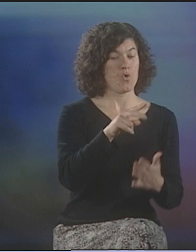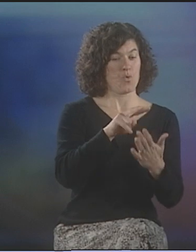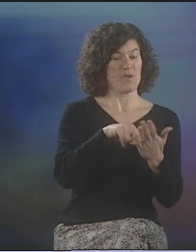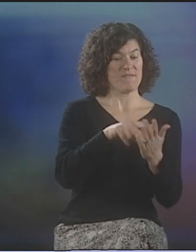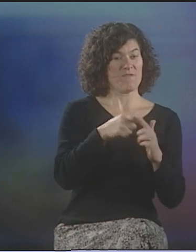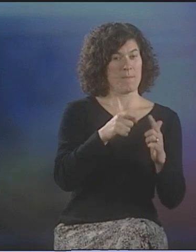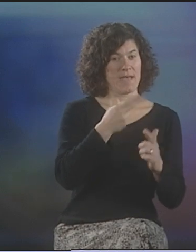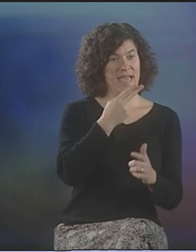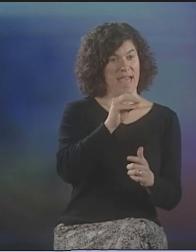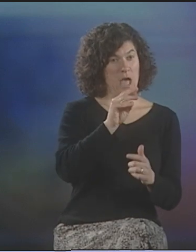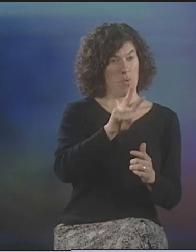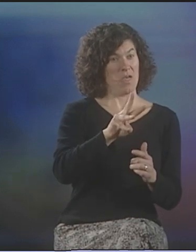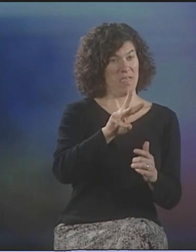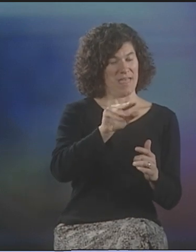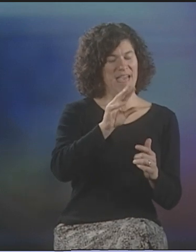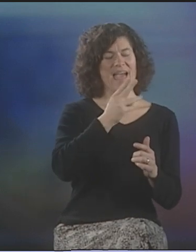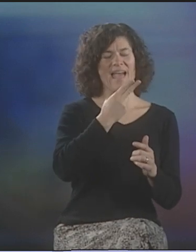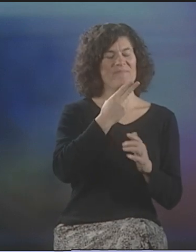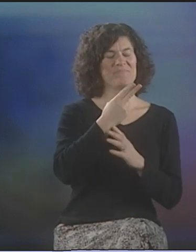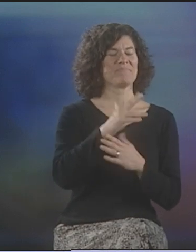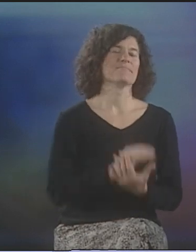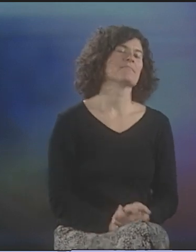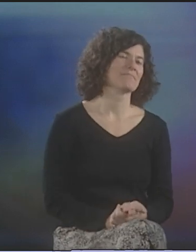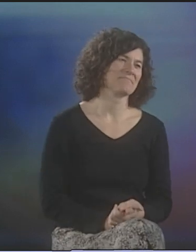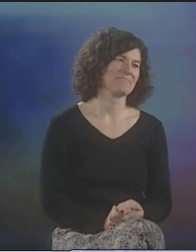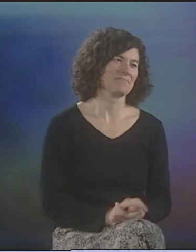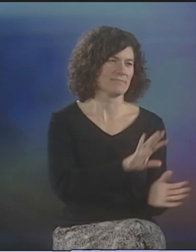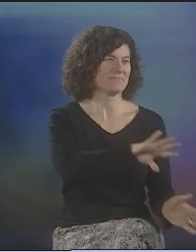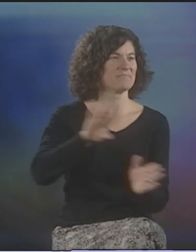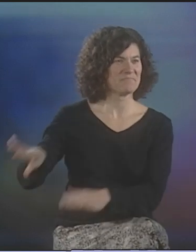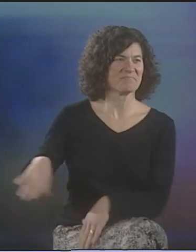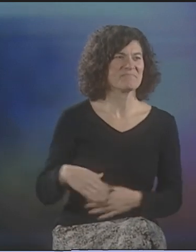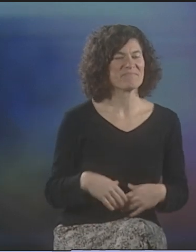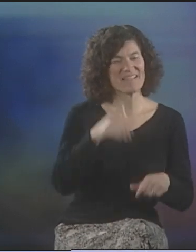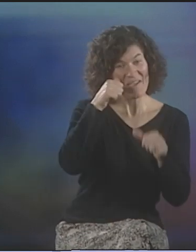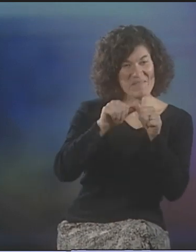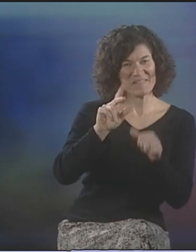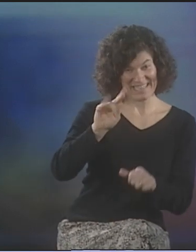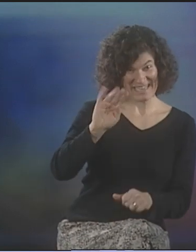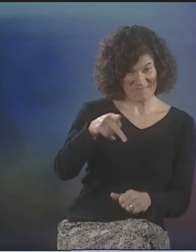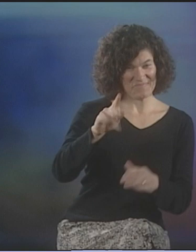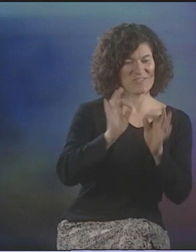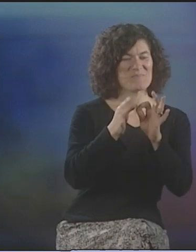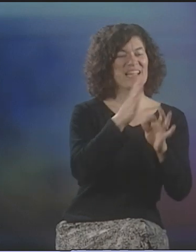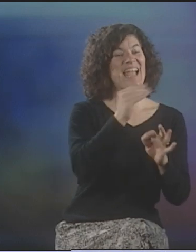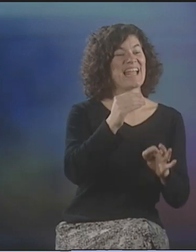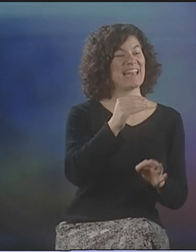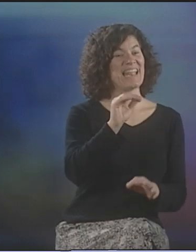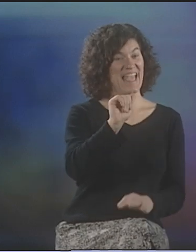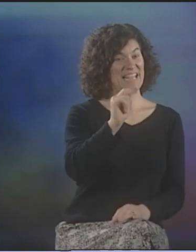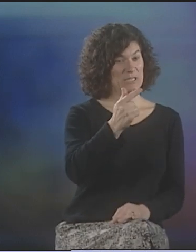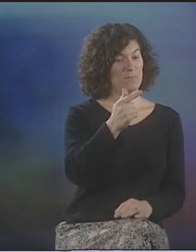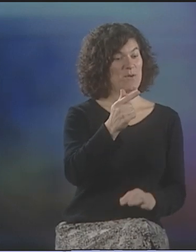ALLEN GINSBERG READ FROM "HOWL." HA! LET'S START AGAIN. HA HA! ALLEN GINSBERG